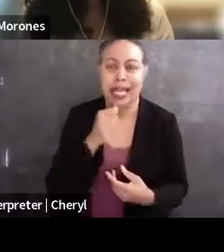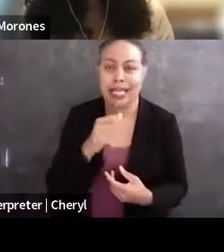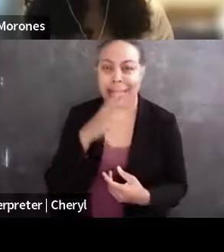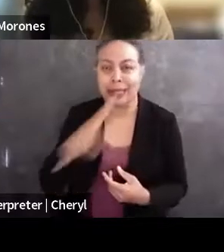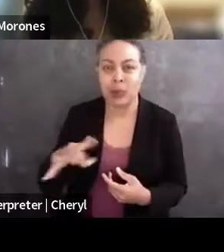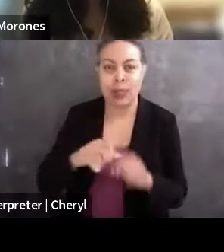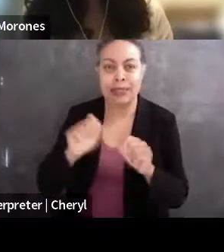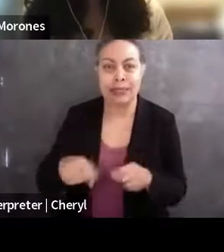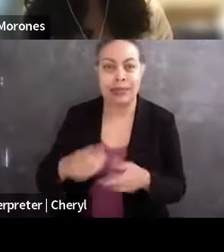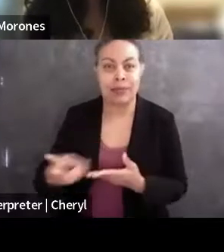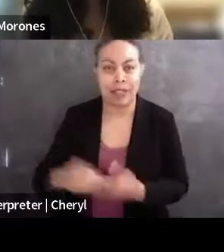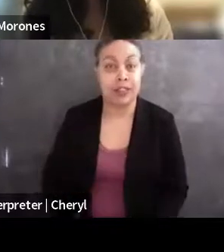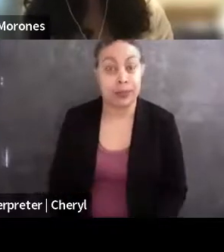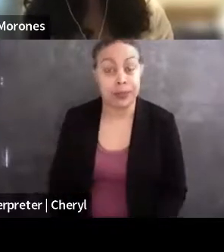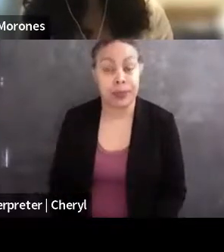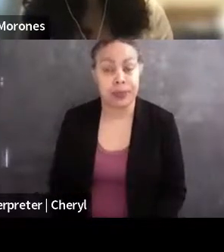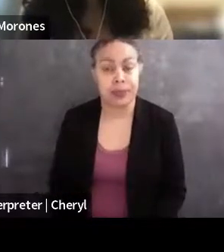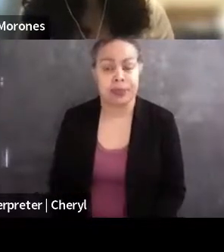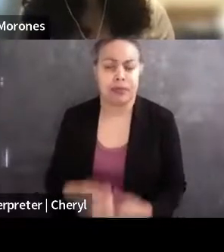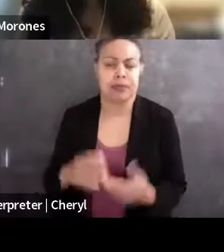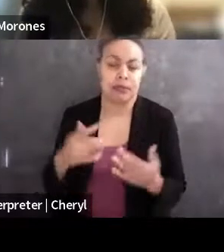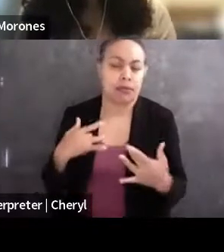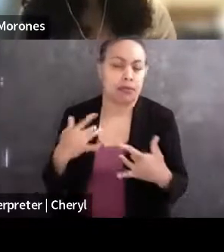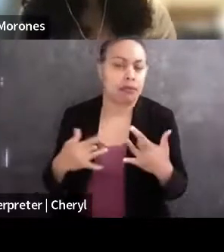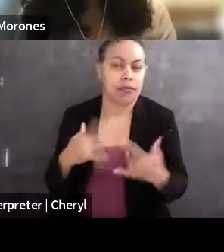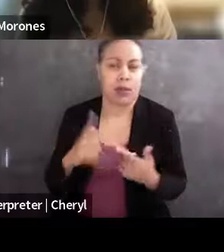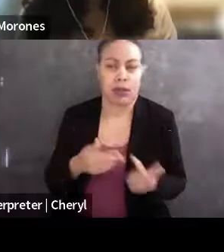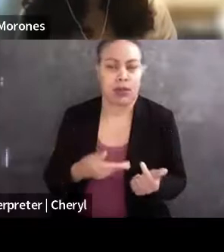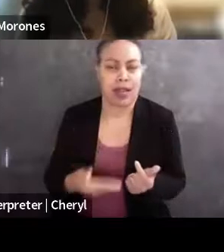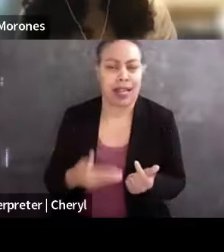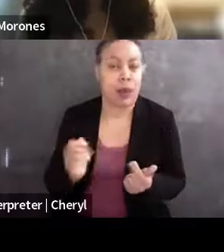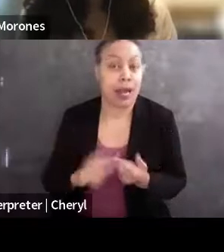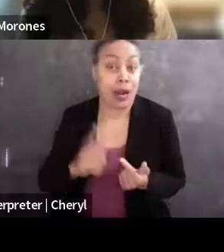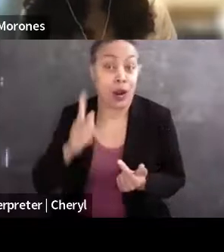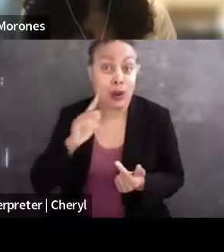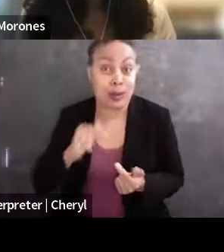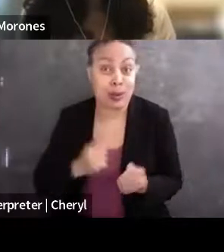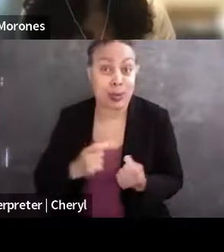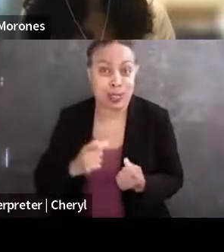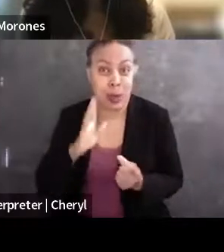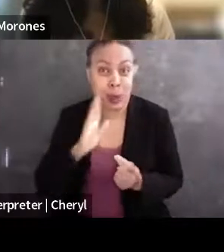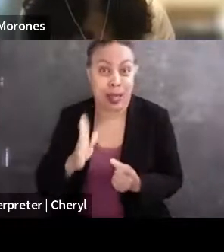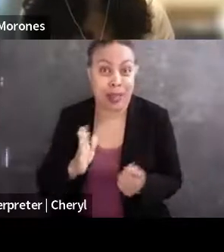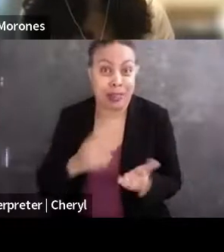So I was so excited when I got this question in advance, and I think we need to de-stigmatize